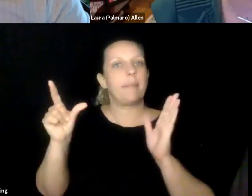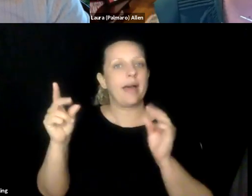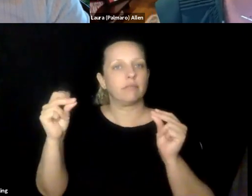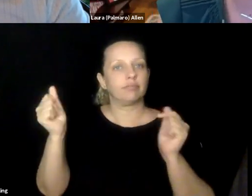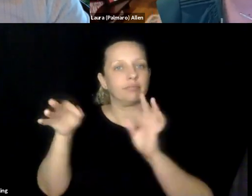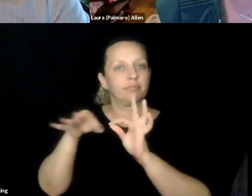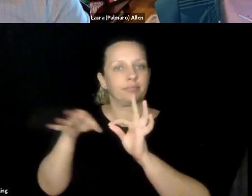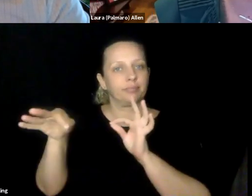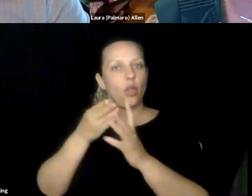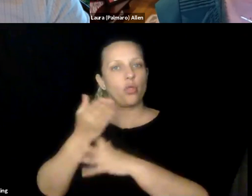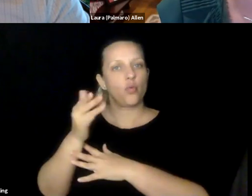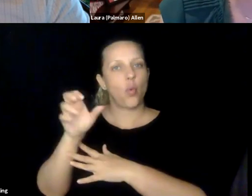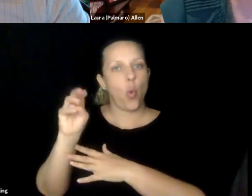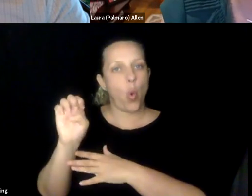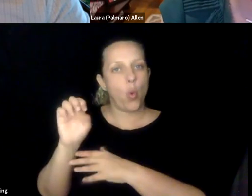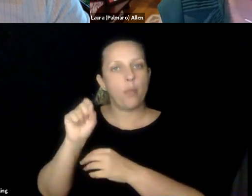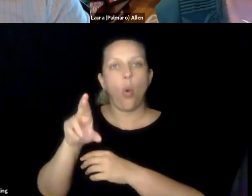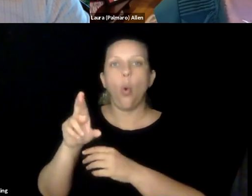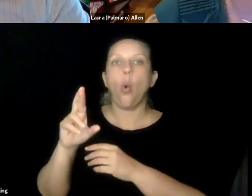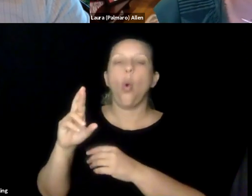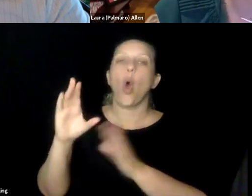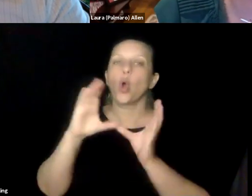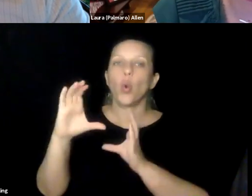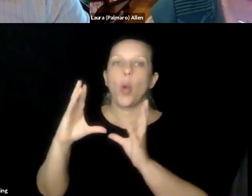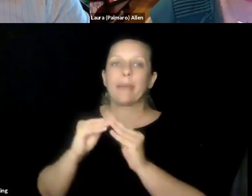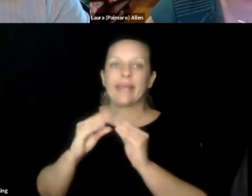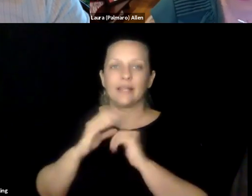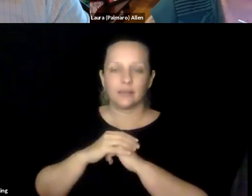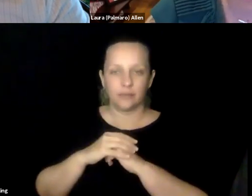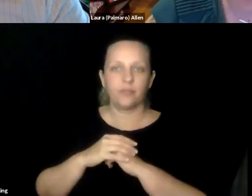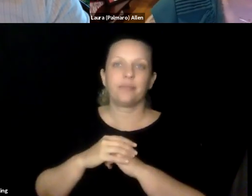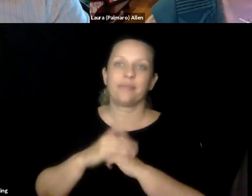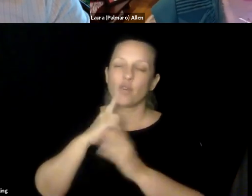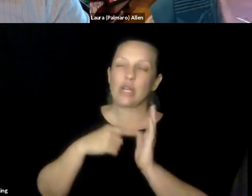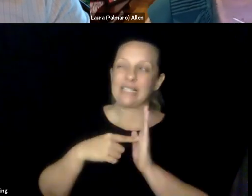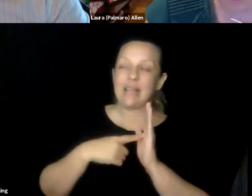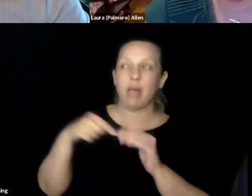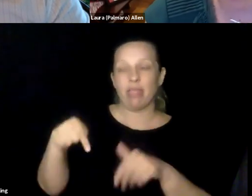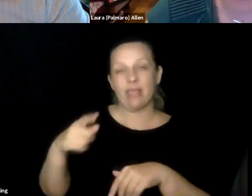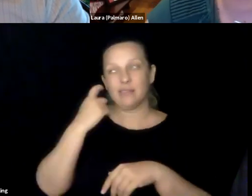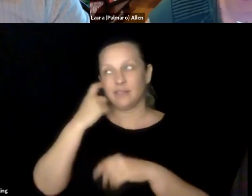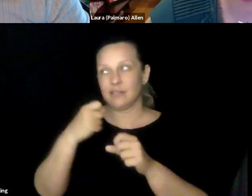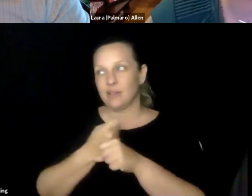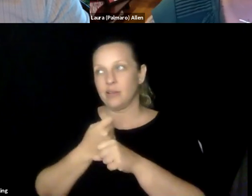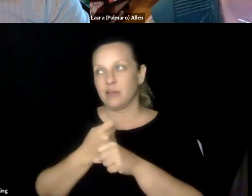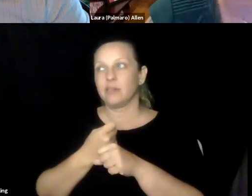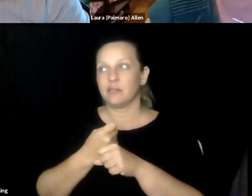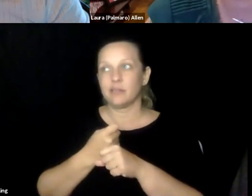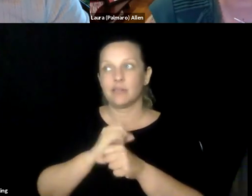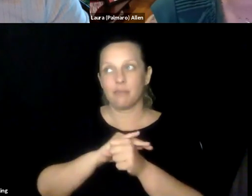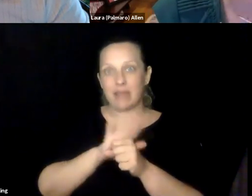reality. So finding ways to be able to supplement that through the use of automatic captions through